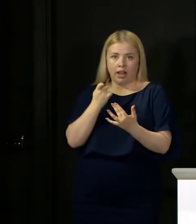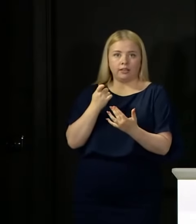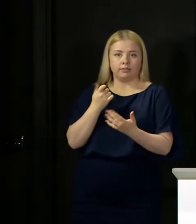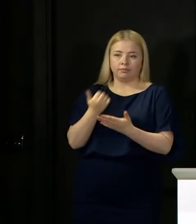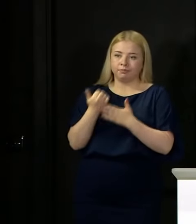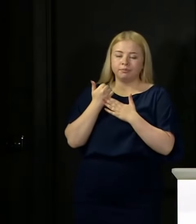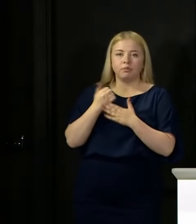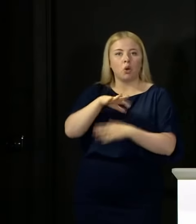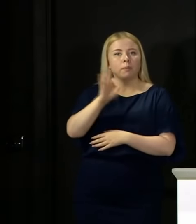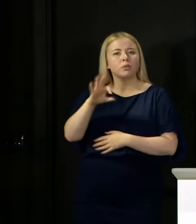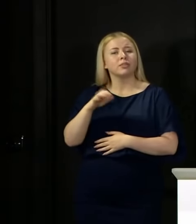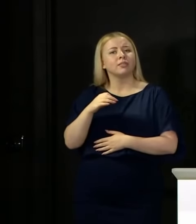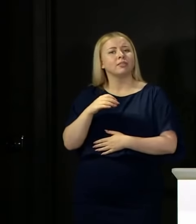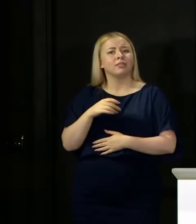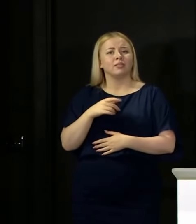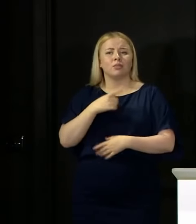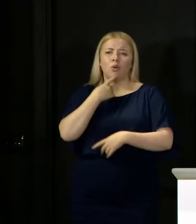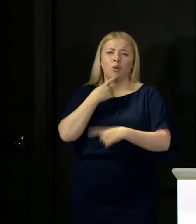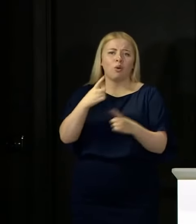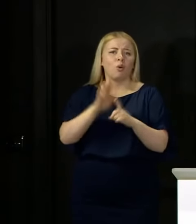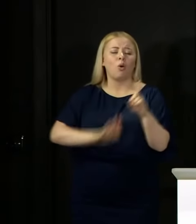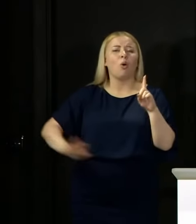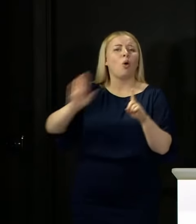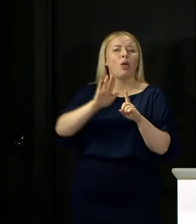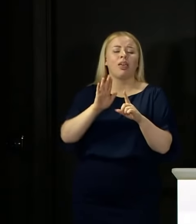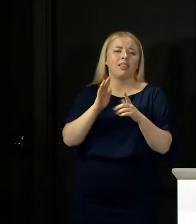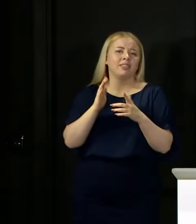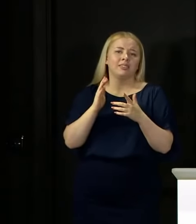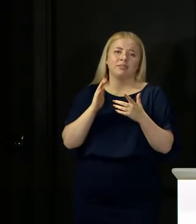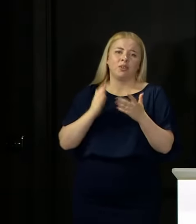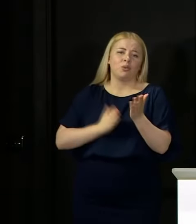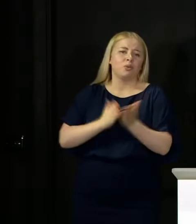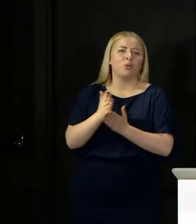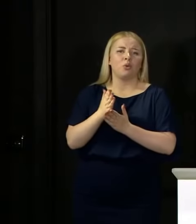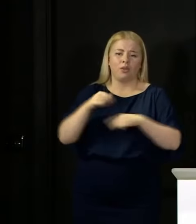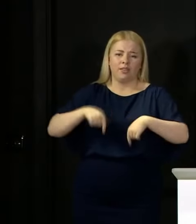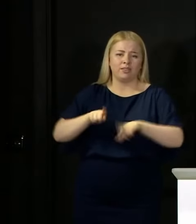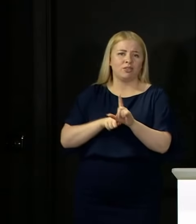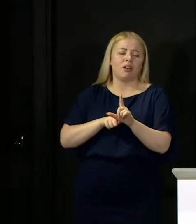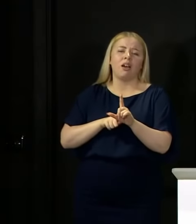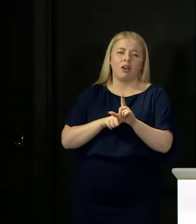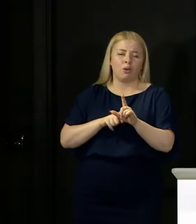But to all of you, you have gone through this this year in the most difficult of circumstances.